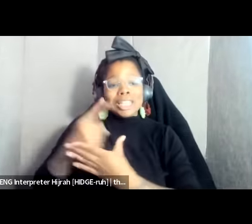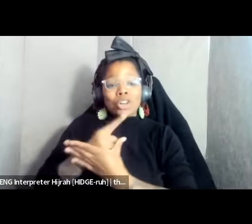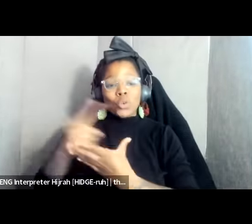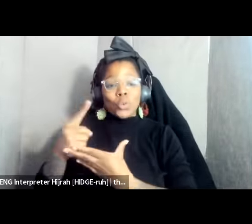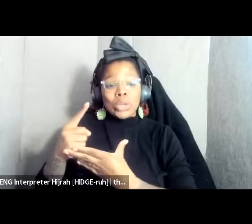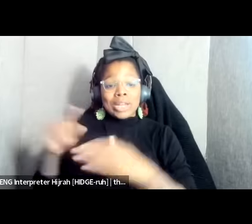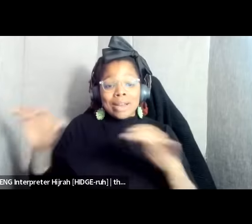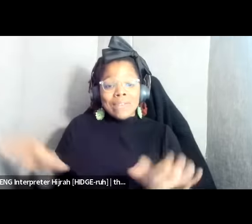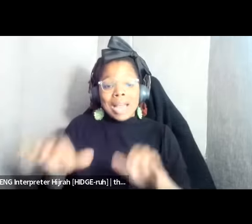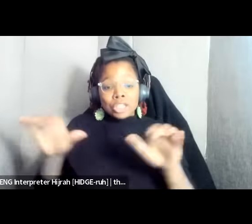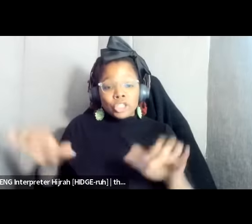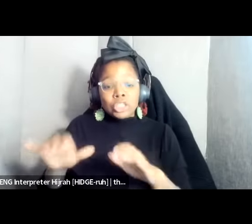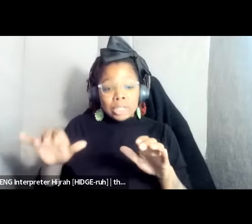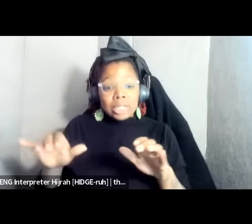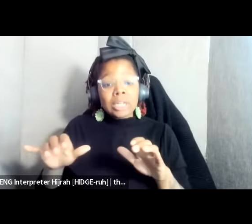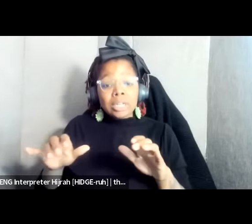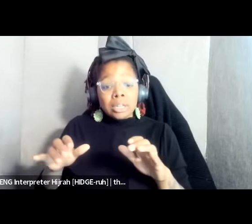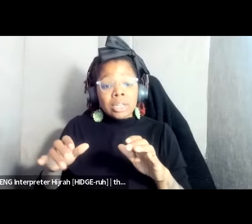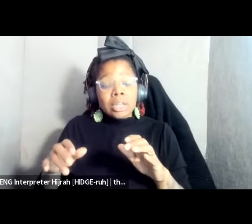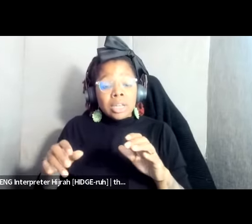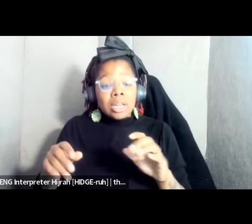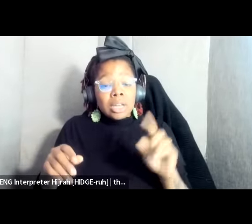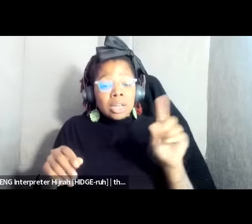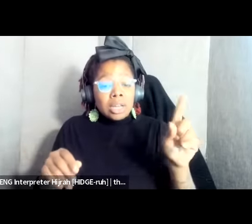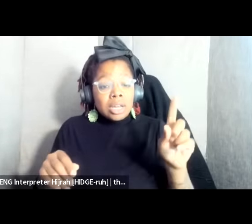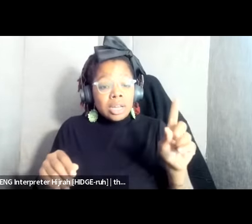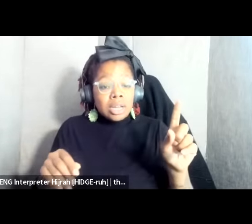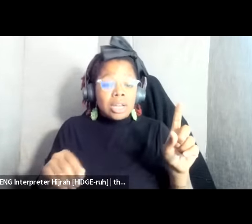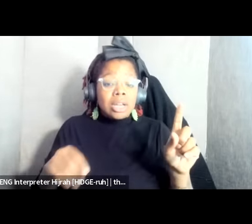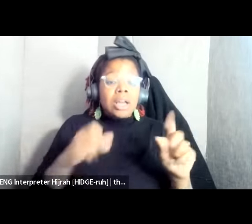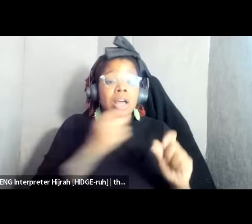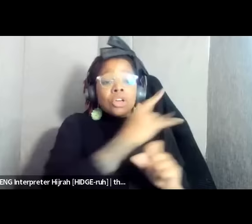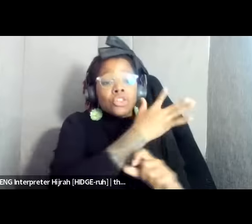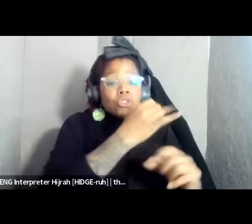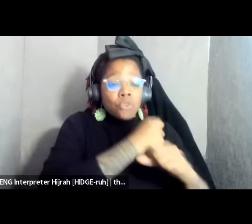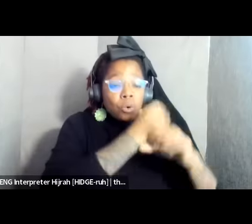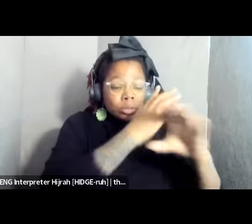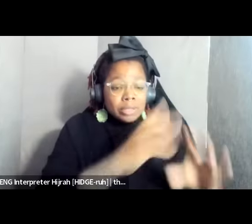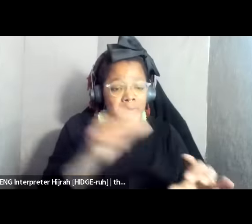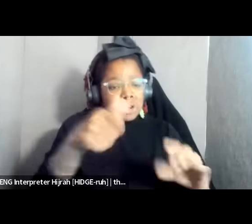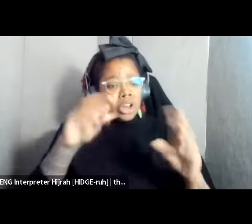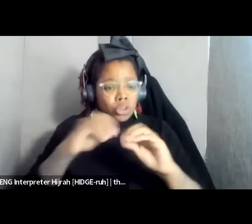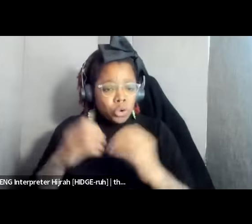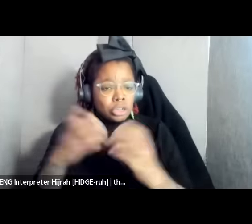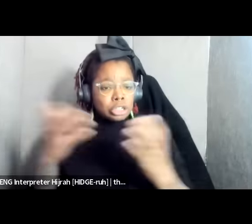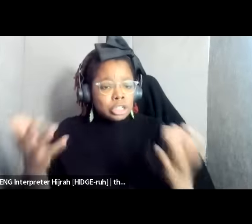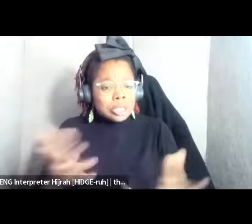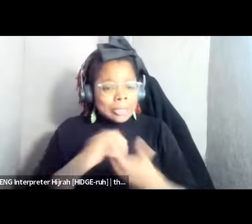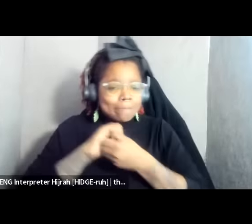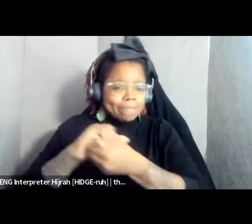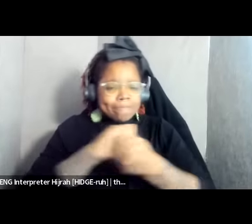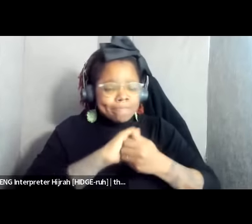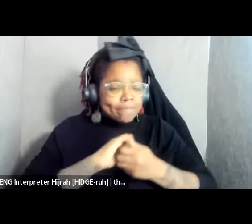organized primarily by a forest Defenders and some organizations here um and really to be able with